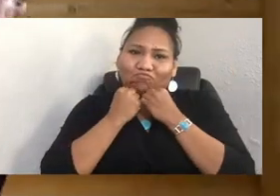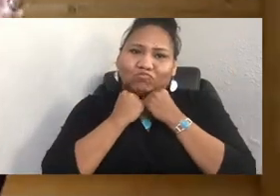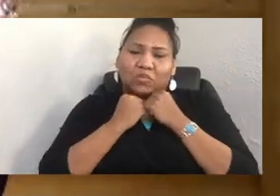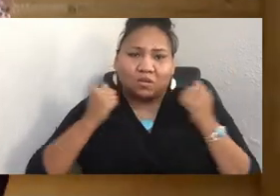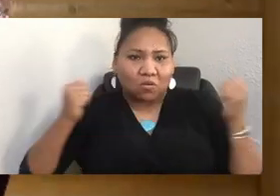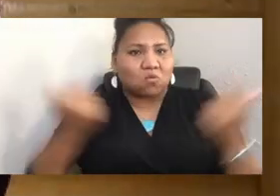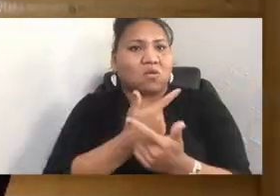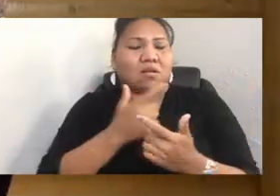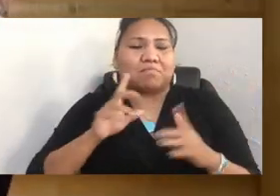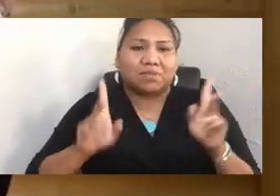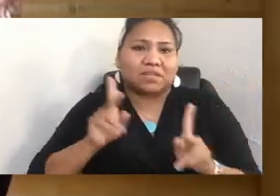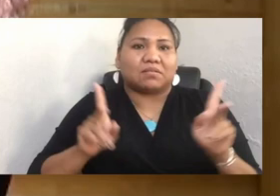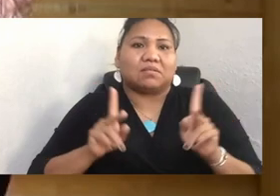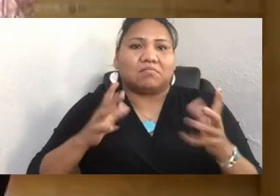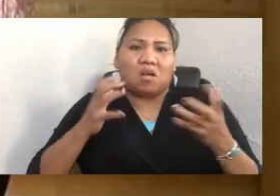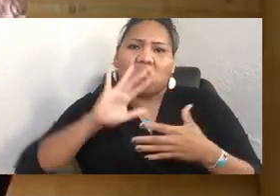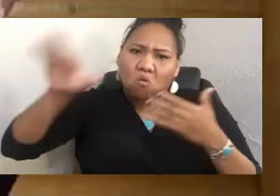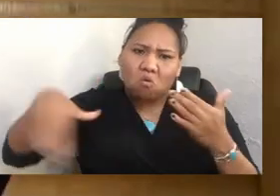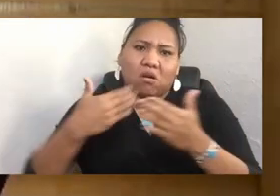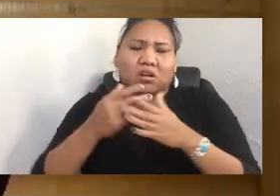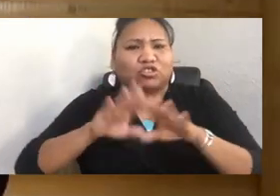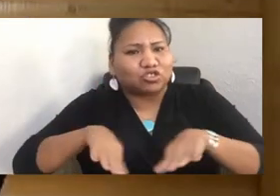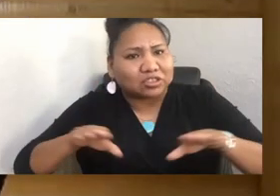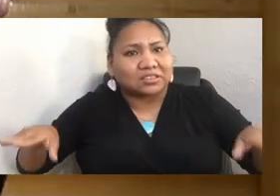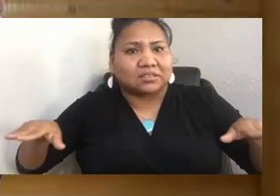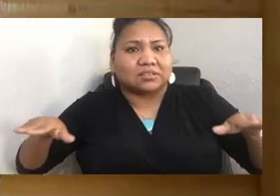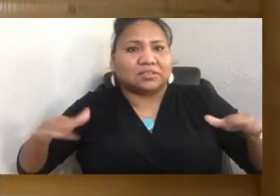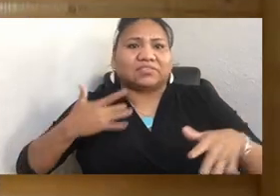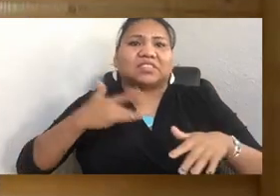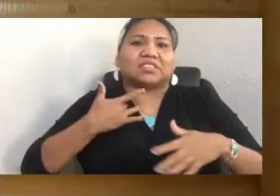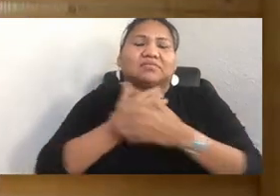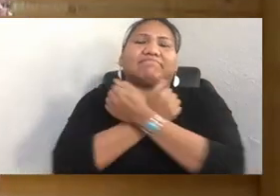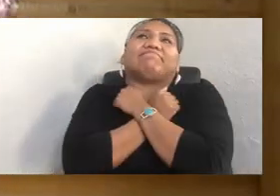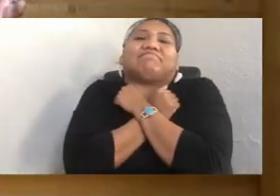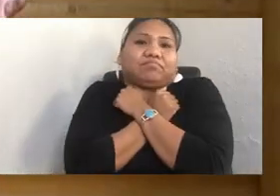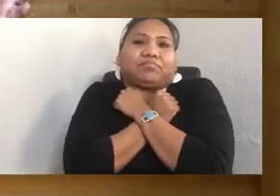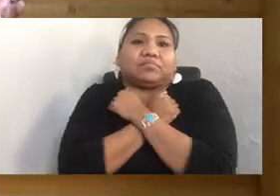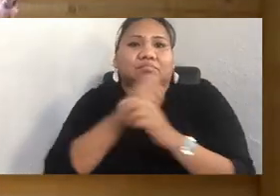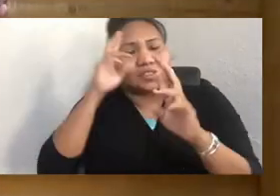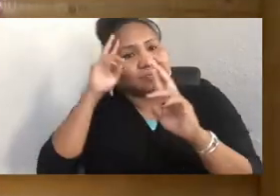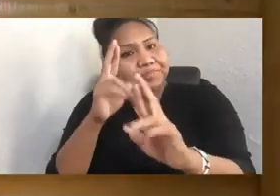We want all the children to grow. We love and respect them no matter